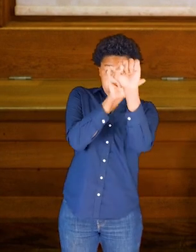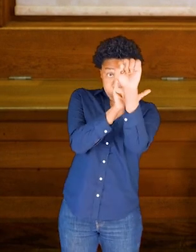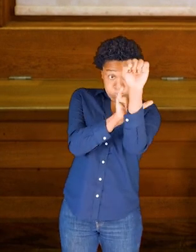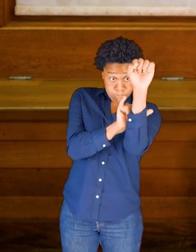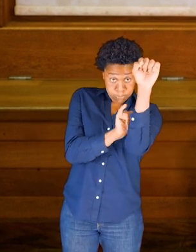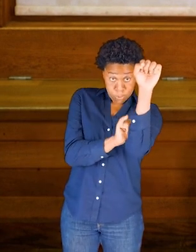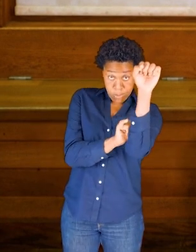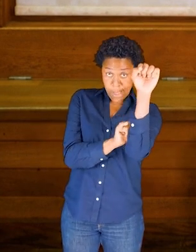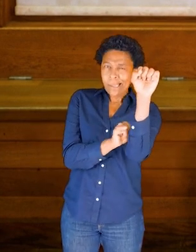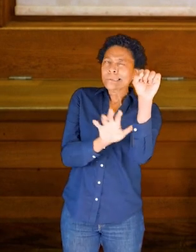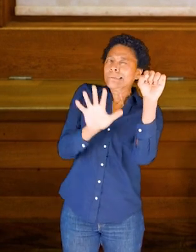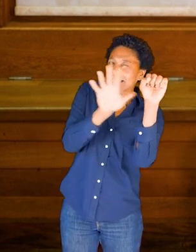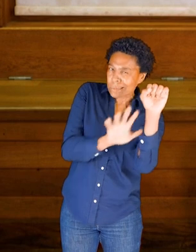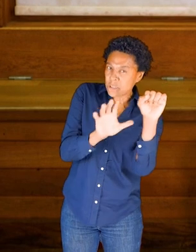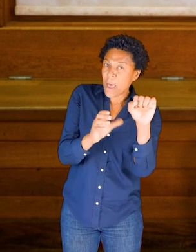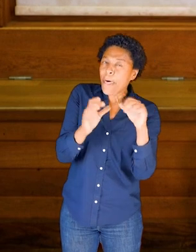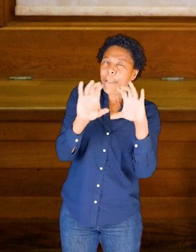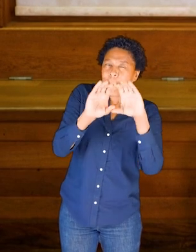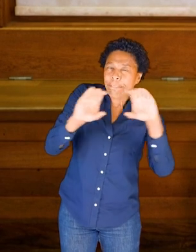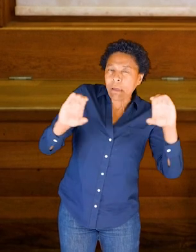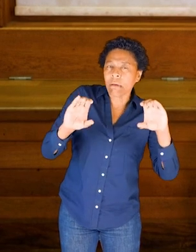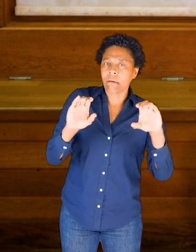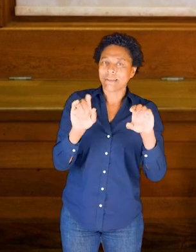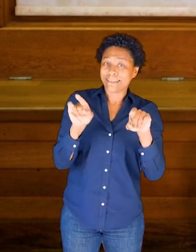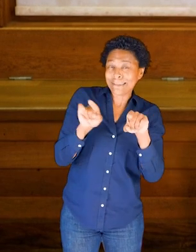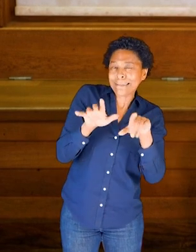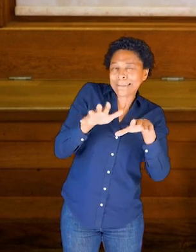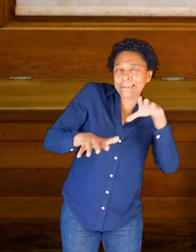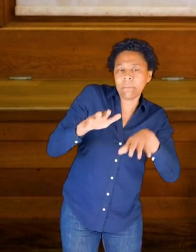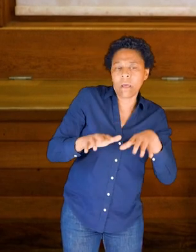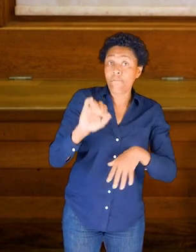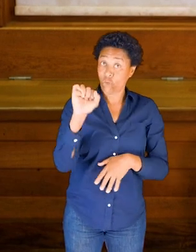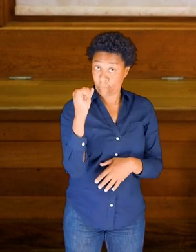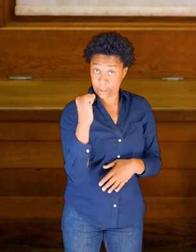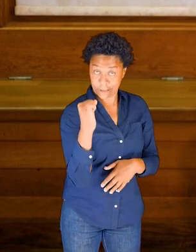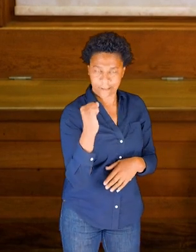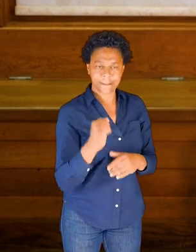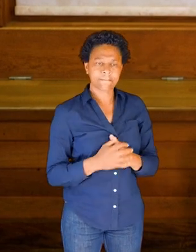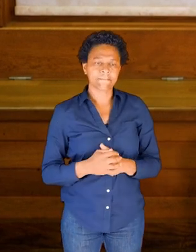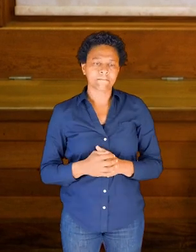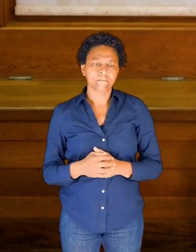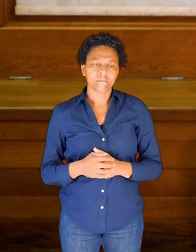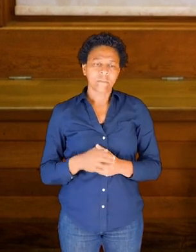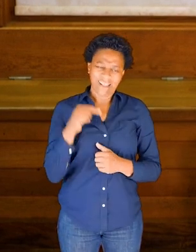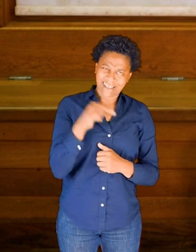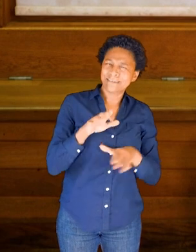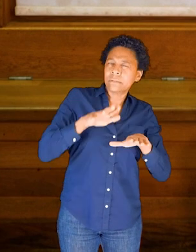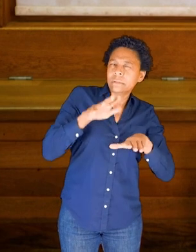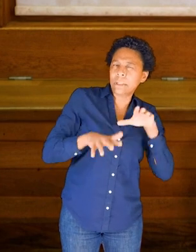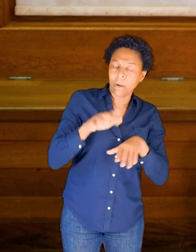And that's a very similar feeling to the size of this knot here.